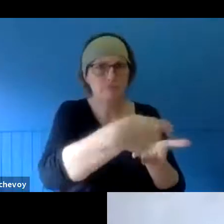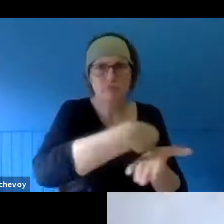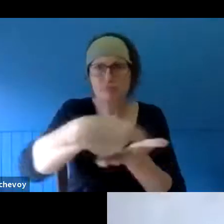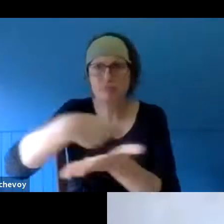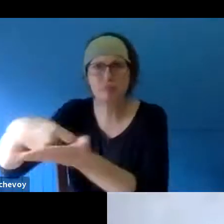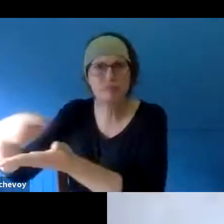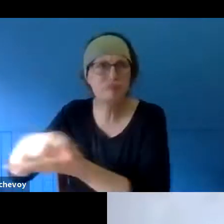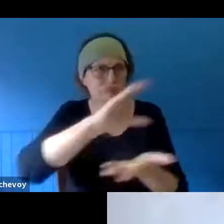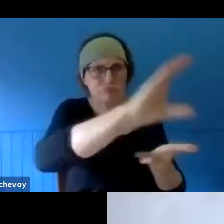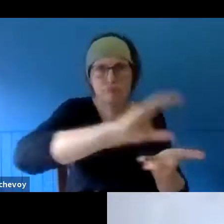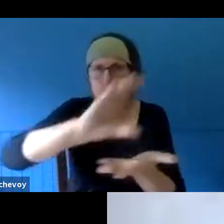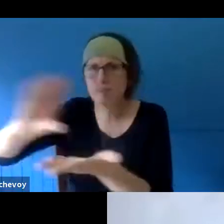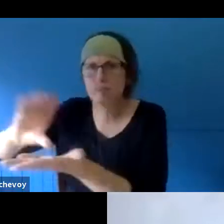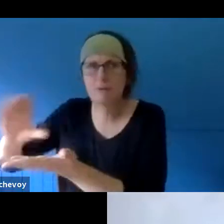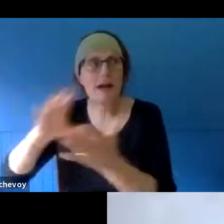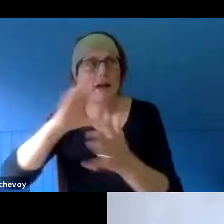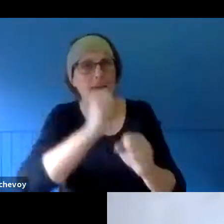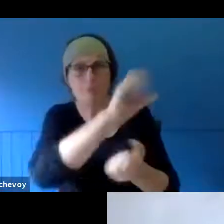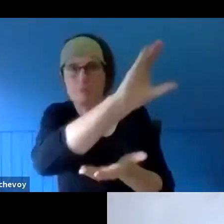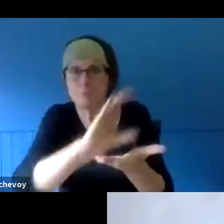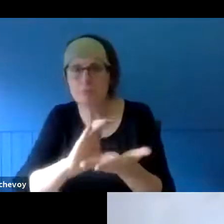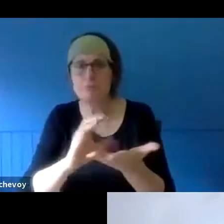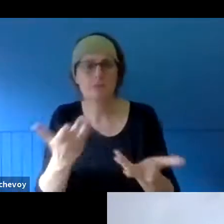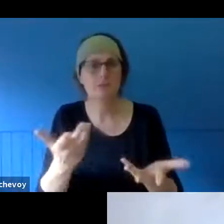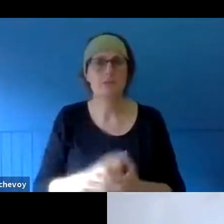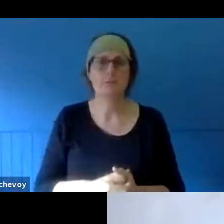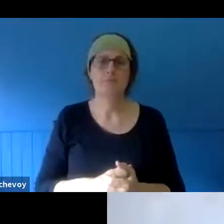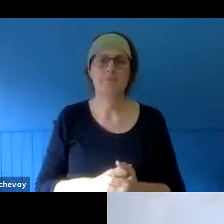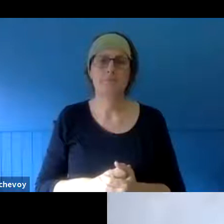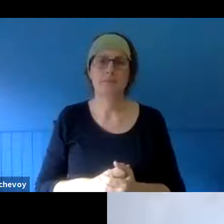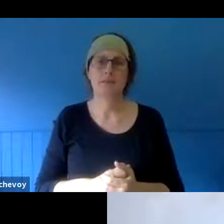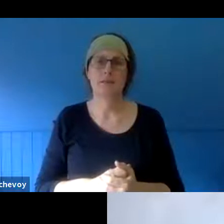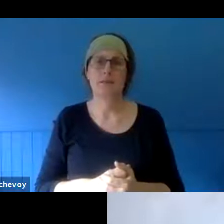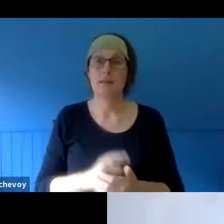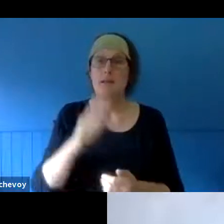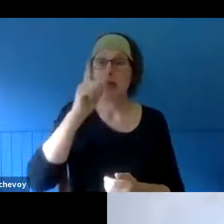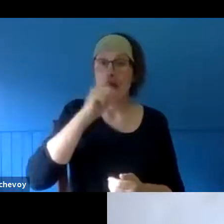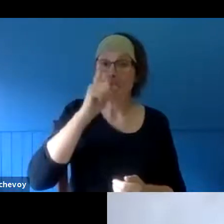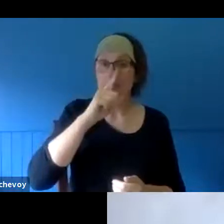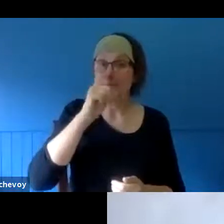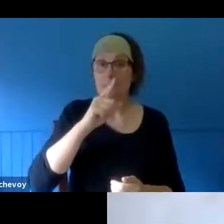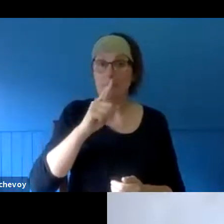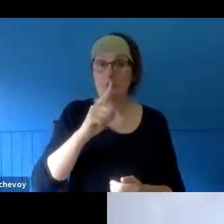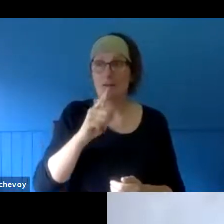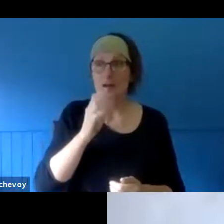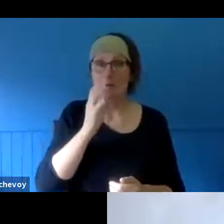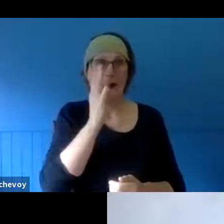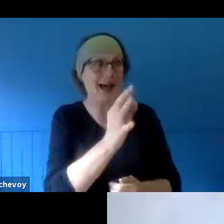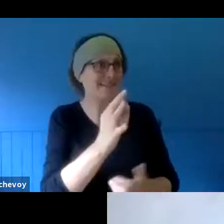government - and people were called, asked for proposals of how to recover from the fire. And these were then put out to the general